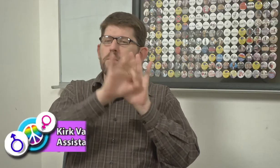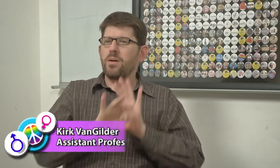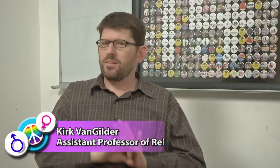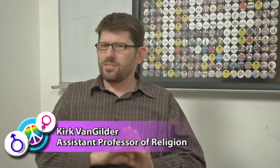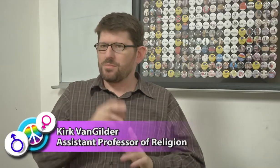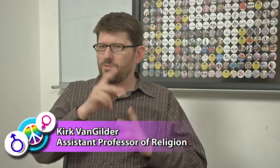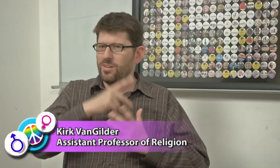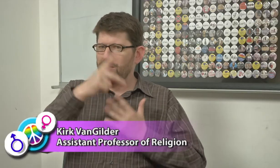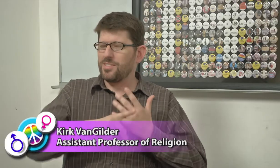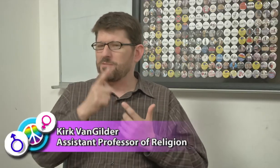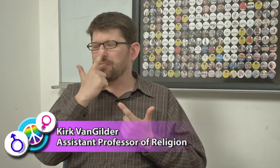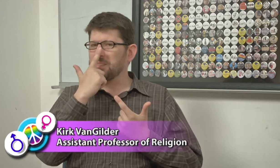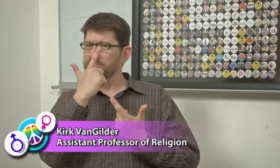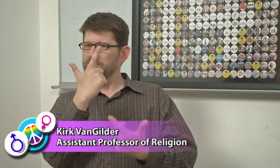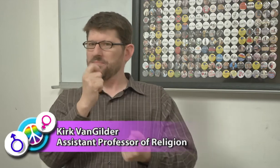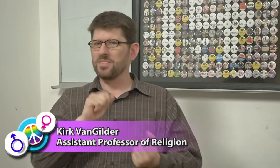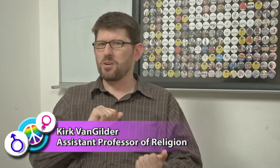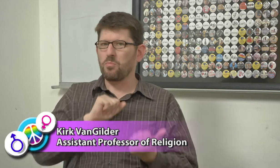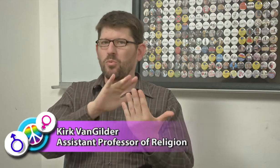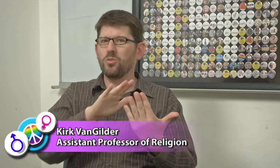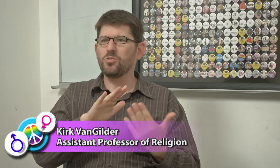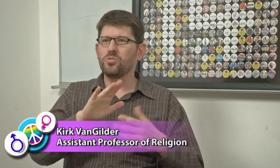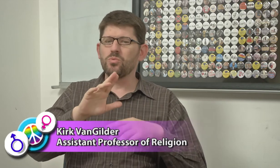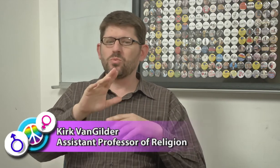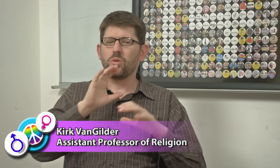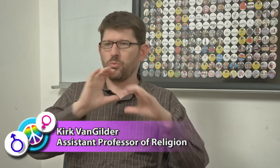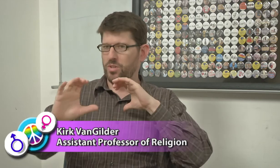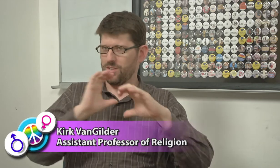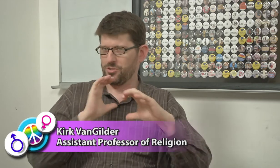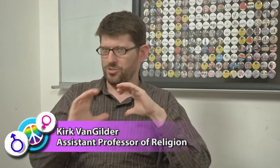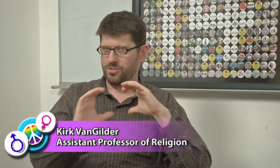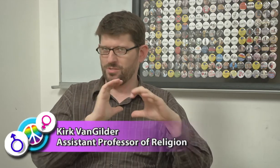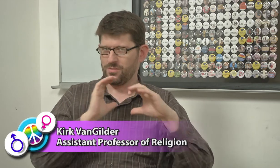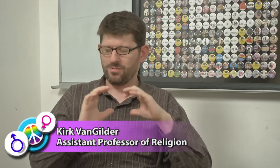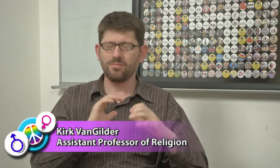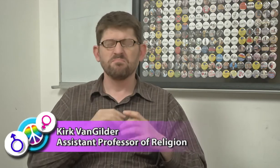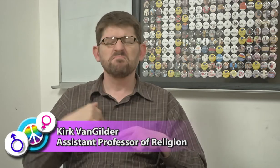The buttons project is a really interesting approach to communication.